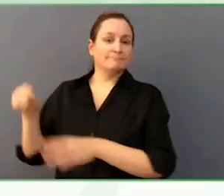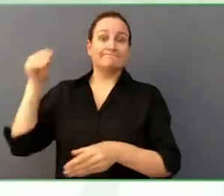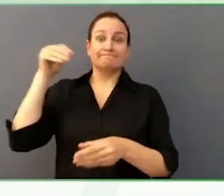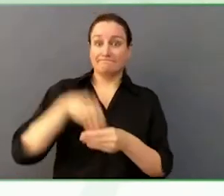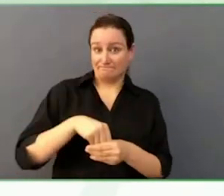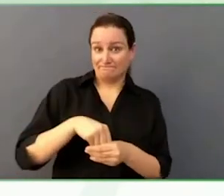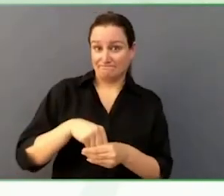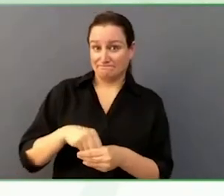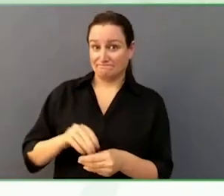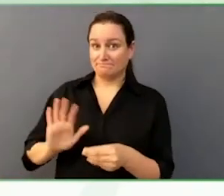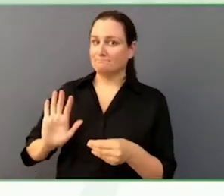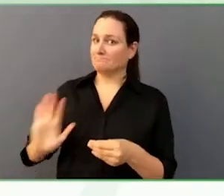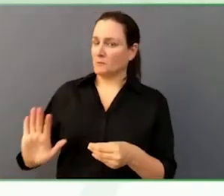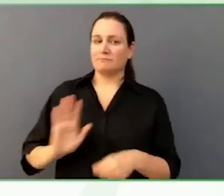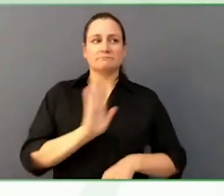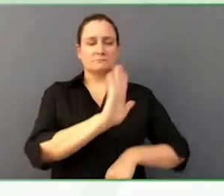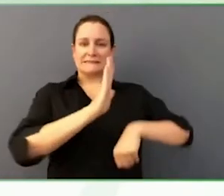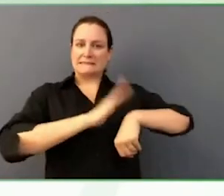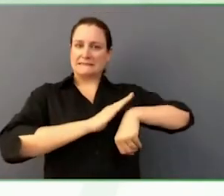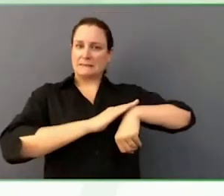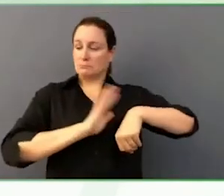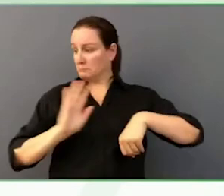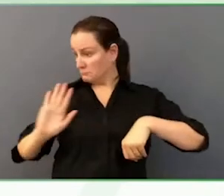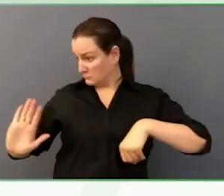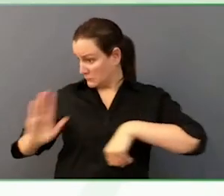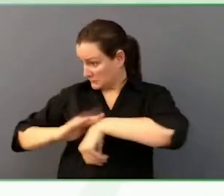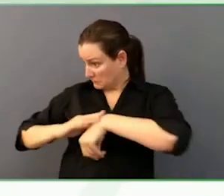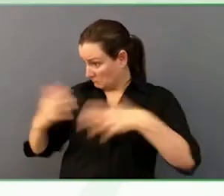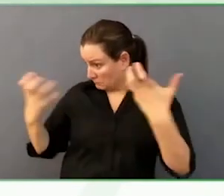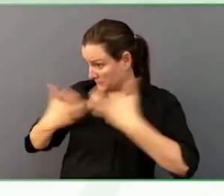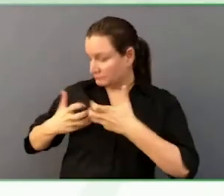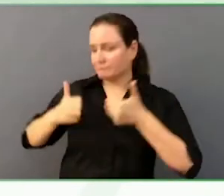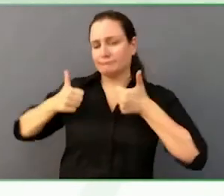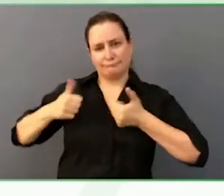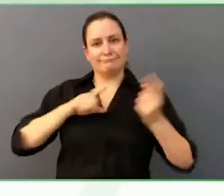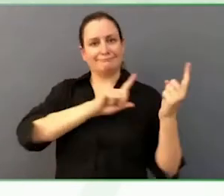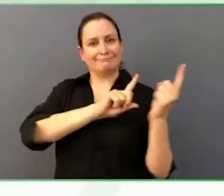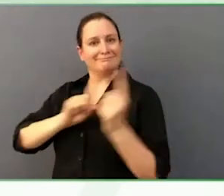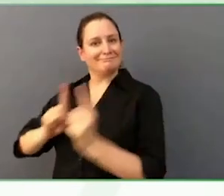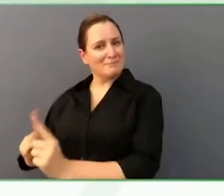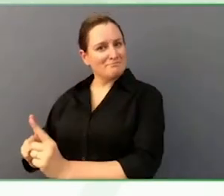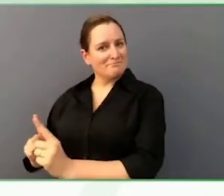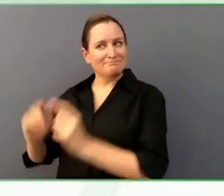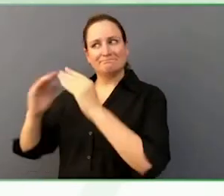They are lovely, and they go right into the home, and Nick is able to